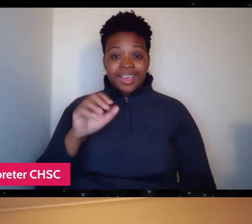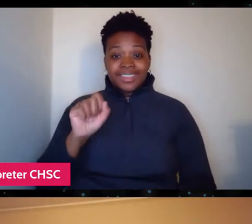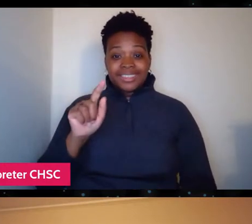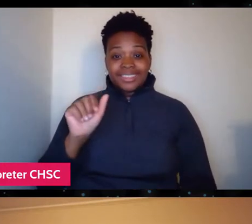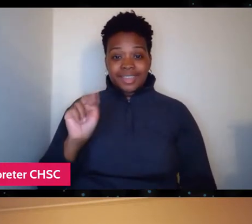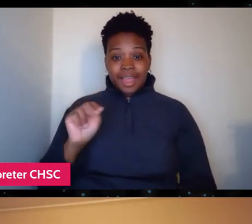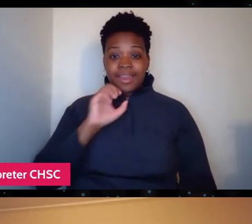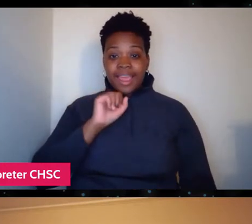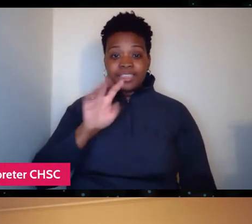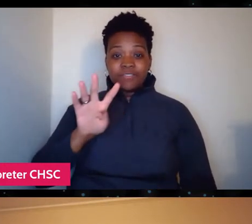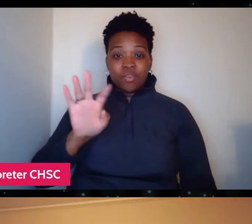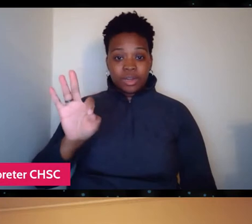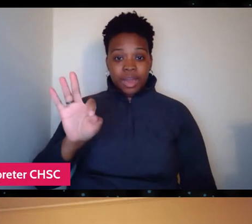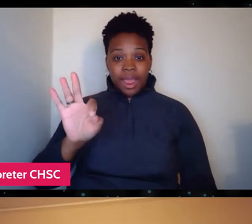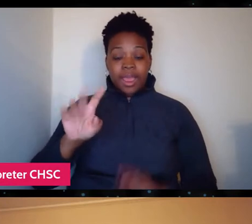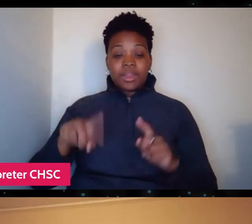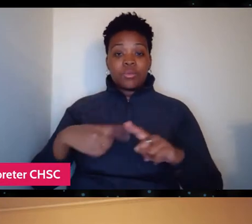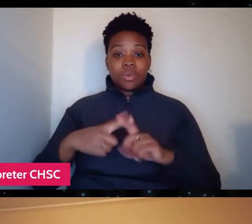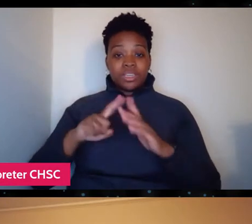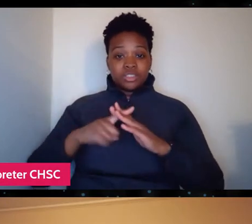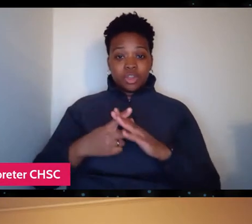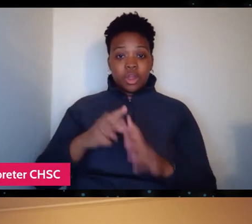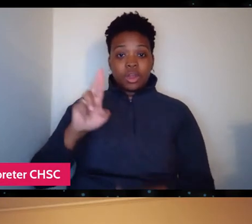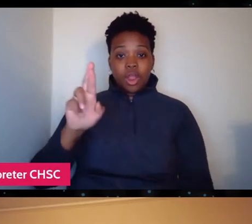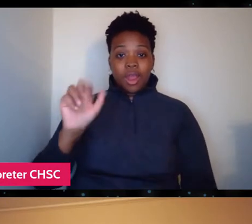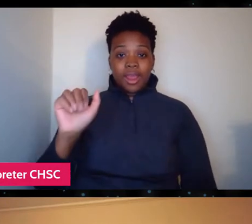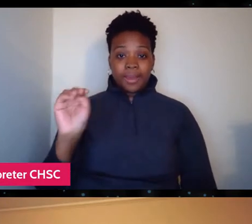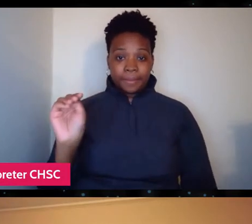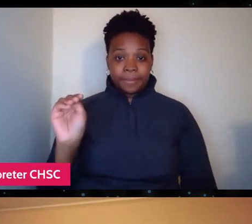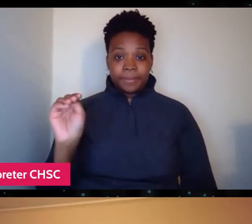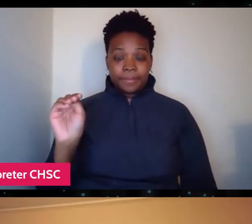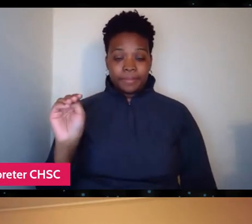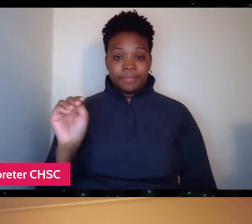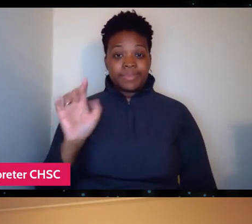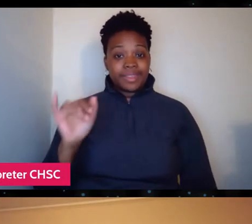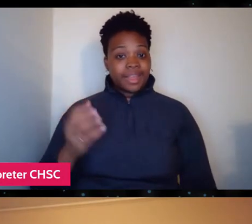when he started Remote Area Medical. That's pretty inspiring to me is to sit here,